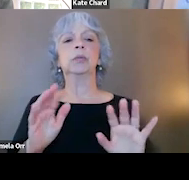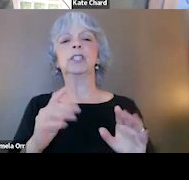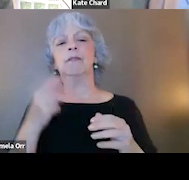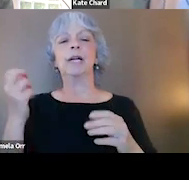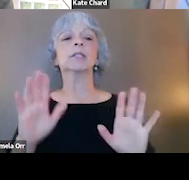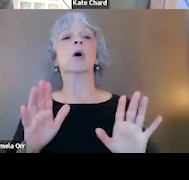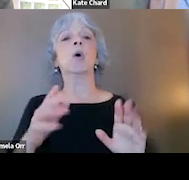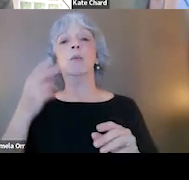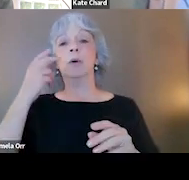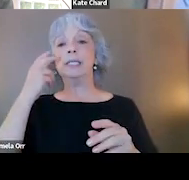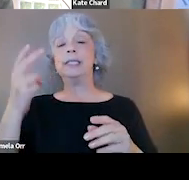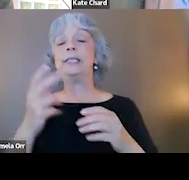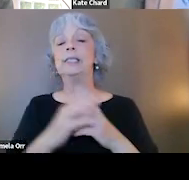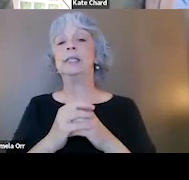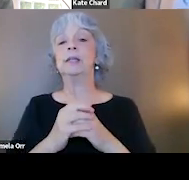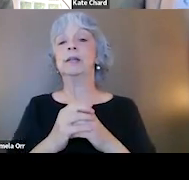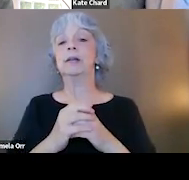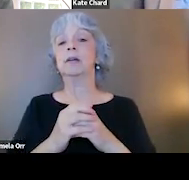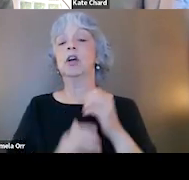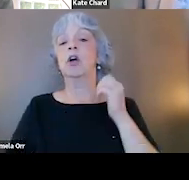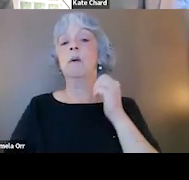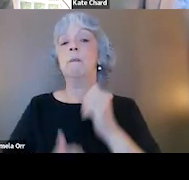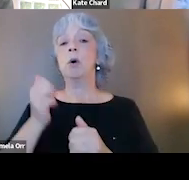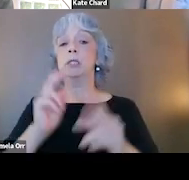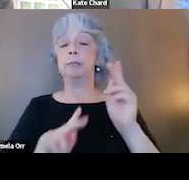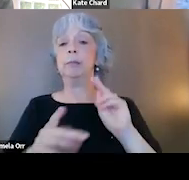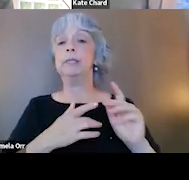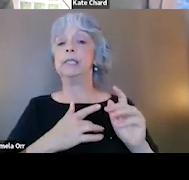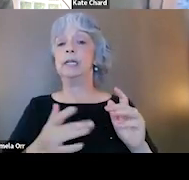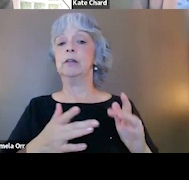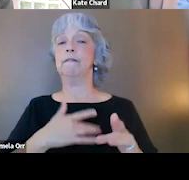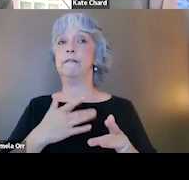what we see is then most people tend to feel better over 80%